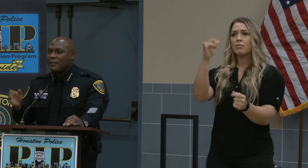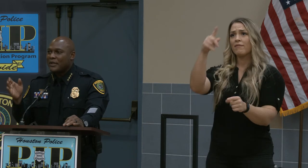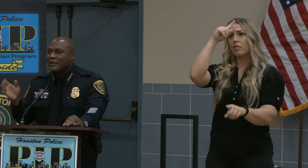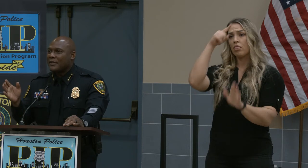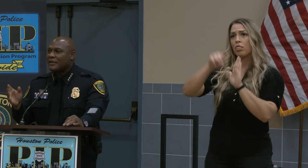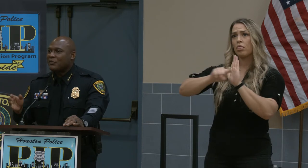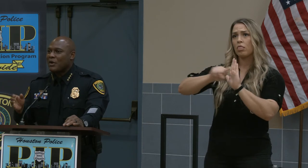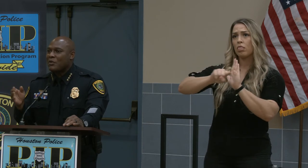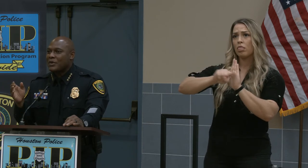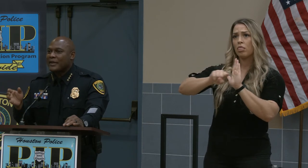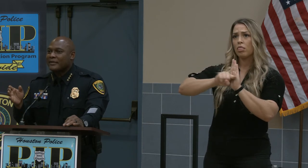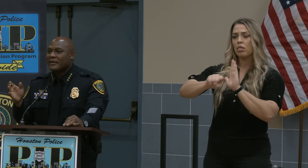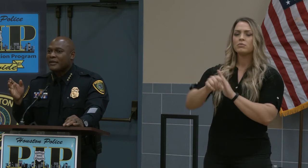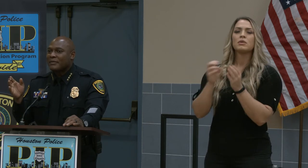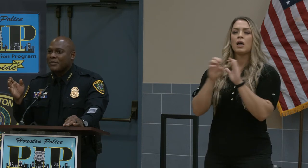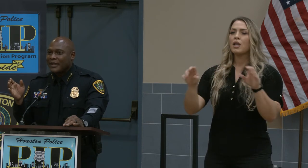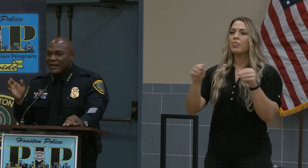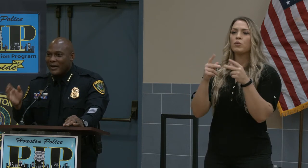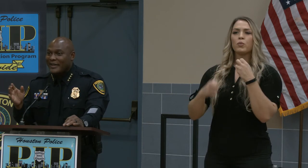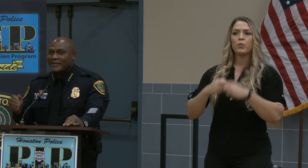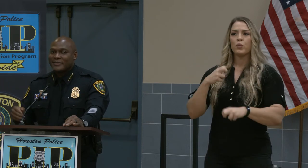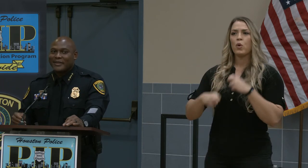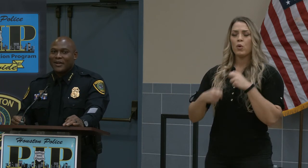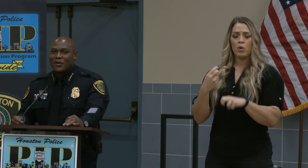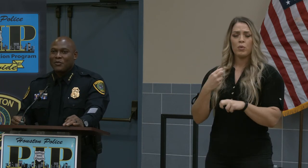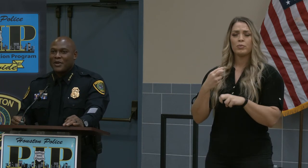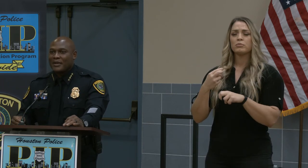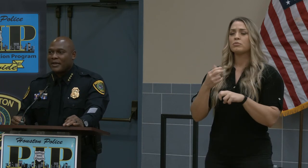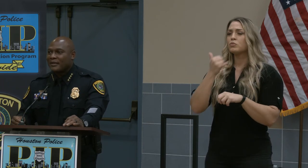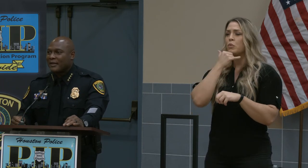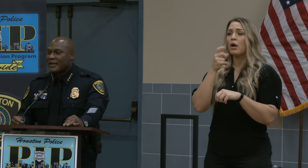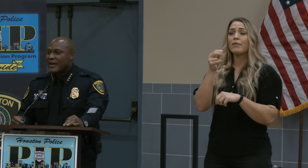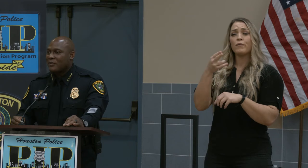but nothing is wrong with us being honest and holding one another accountable.